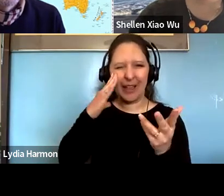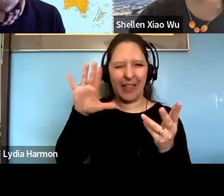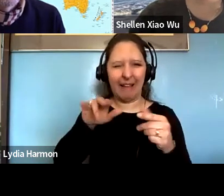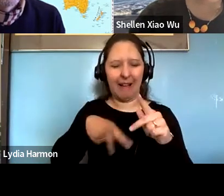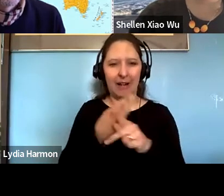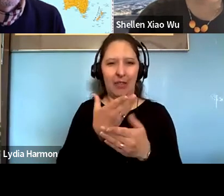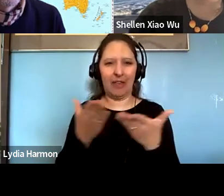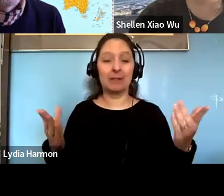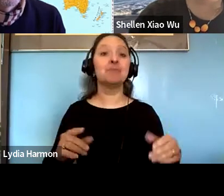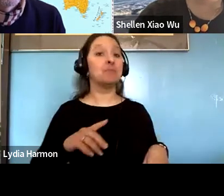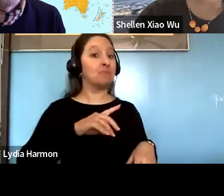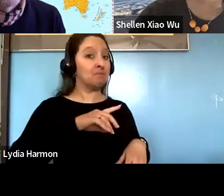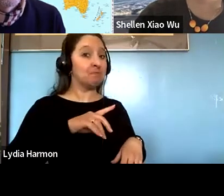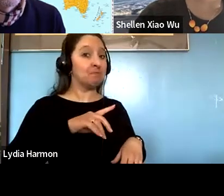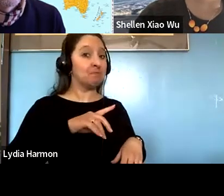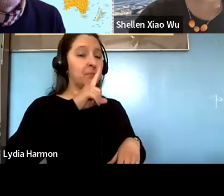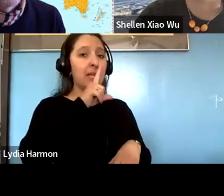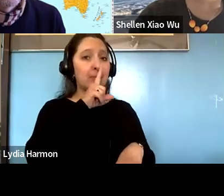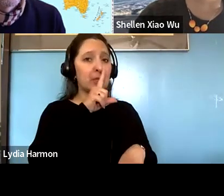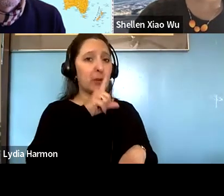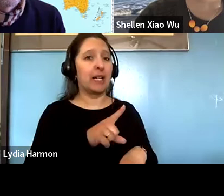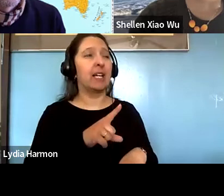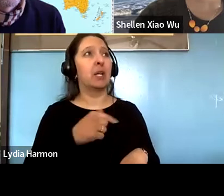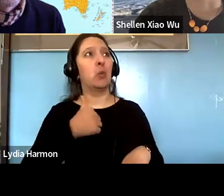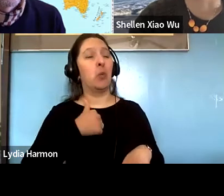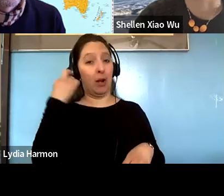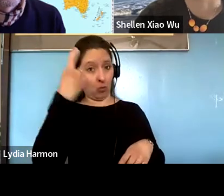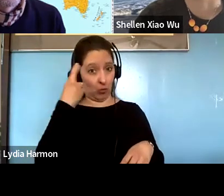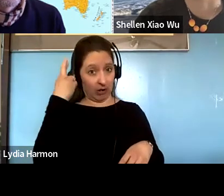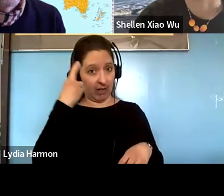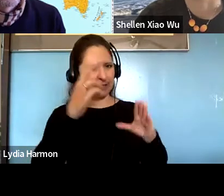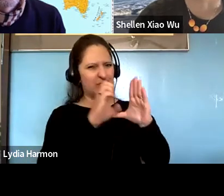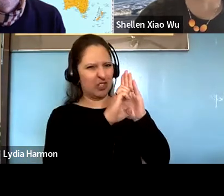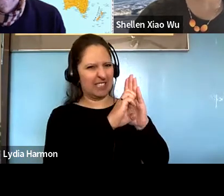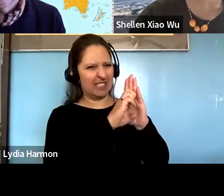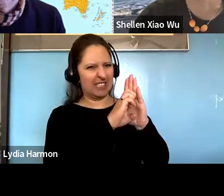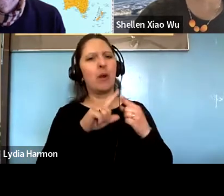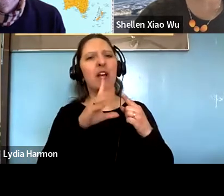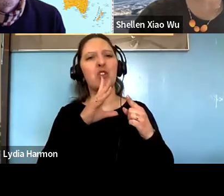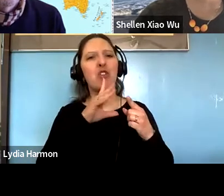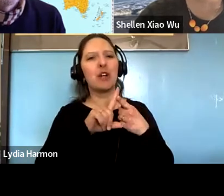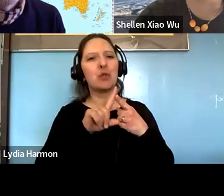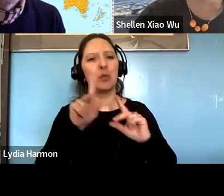Salvador Santino Regilme: yeah absolutely I think the what I realized, is that, for example, when I talk to people from the State Department everything is.